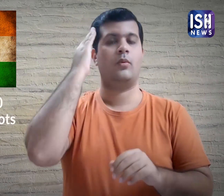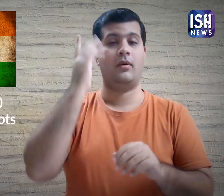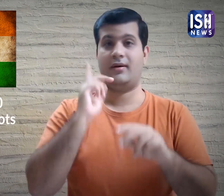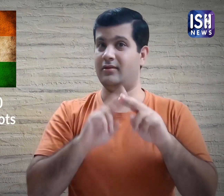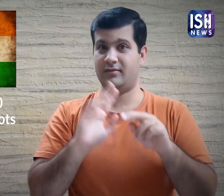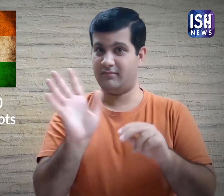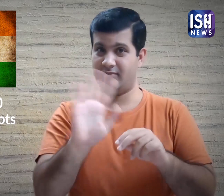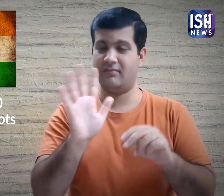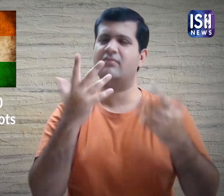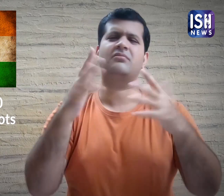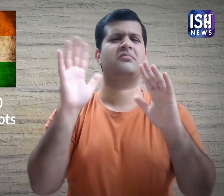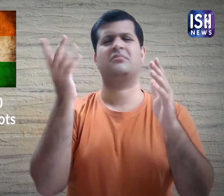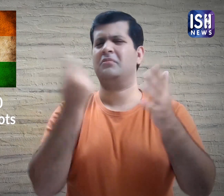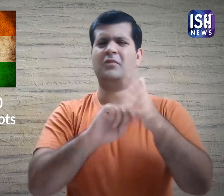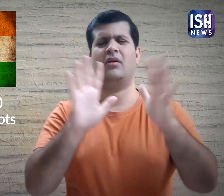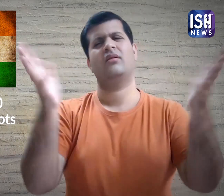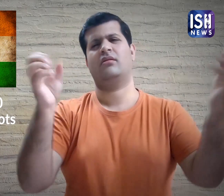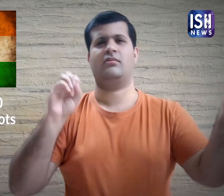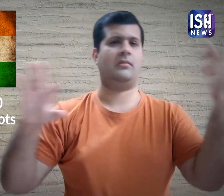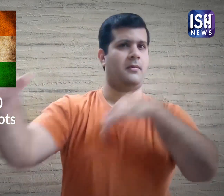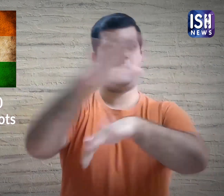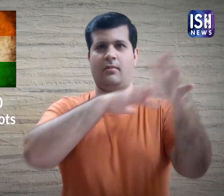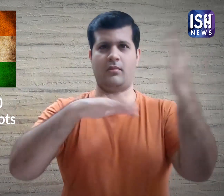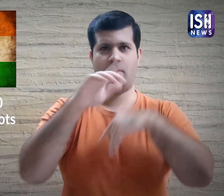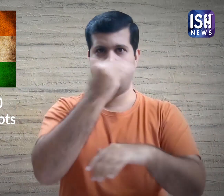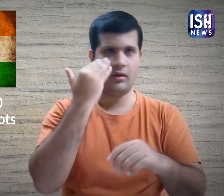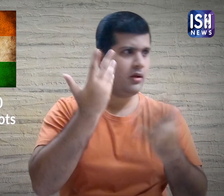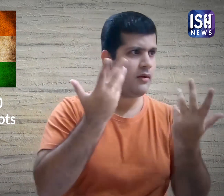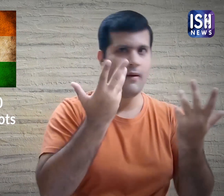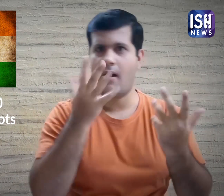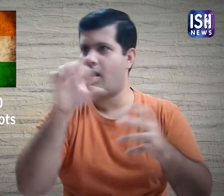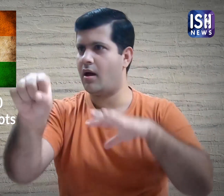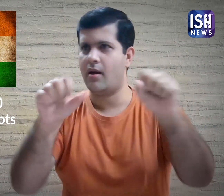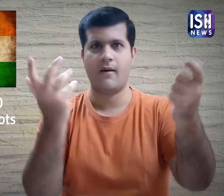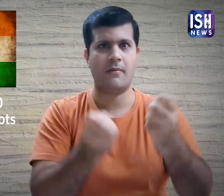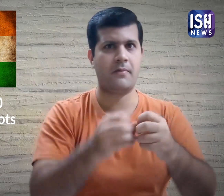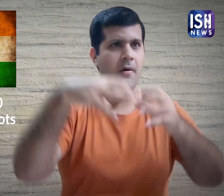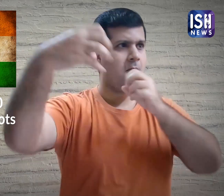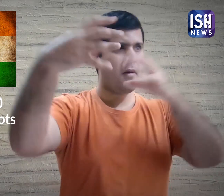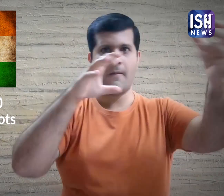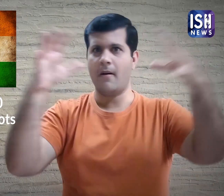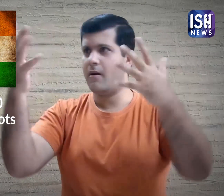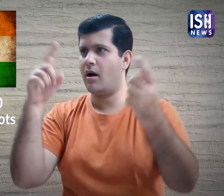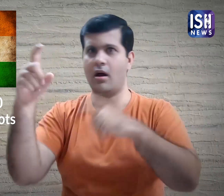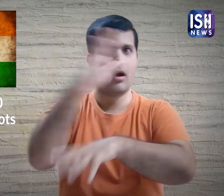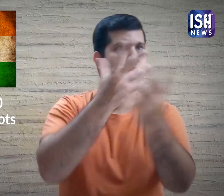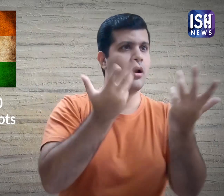If the lockdown weren't implemented, then the infection would spread uncontrollably.